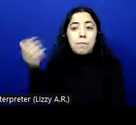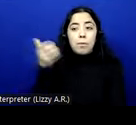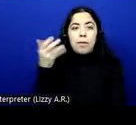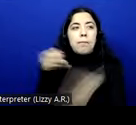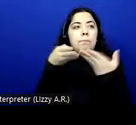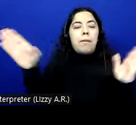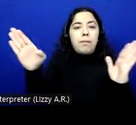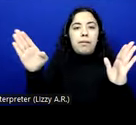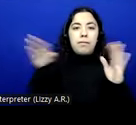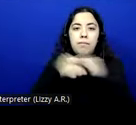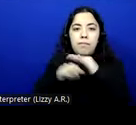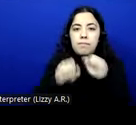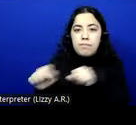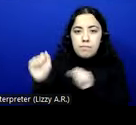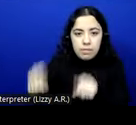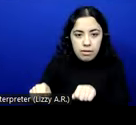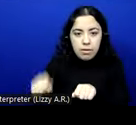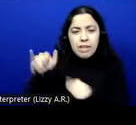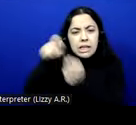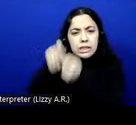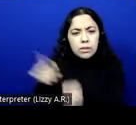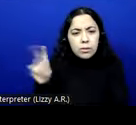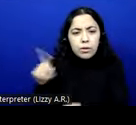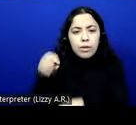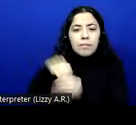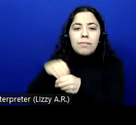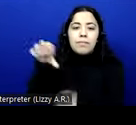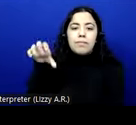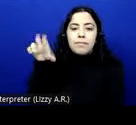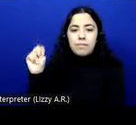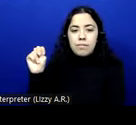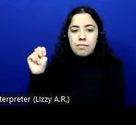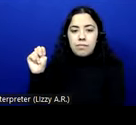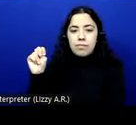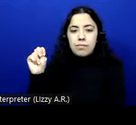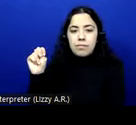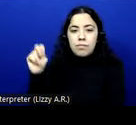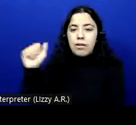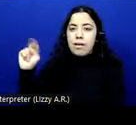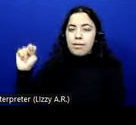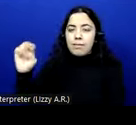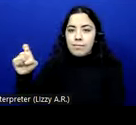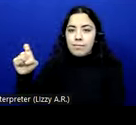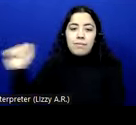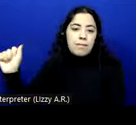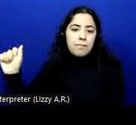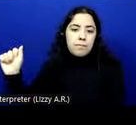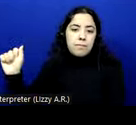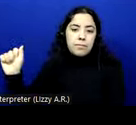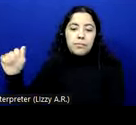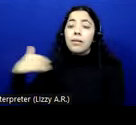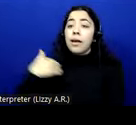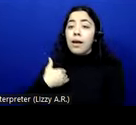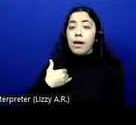also detailed in the content of the EN in our next stage. In fact the two tables in Annex A and table